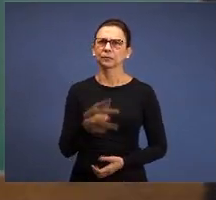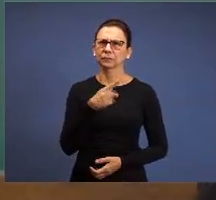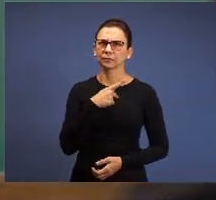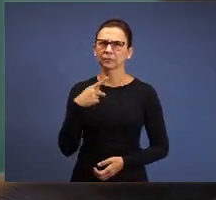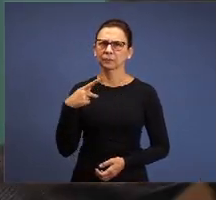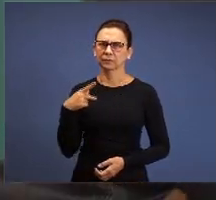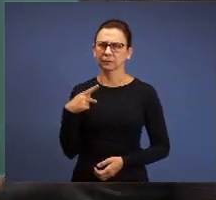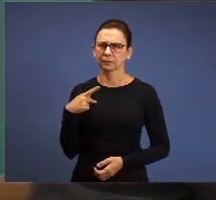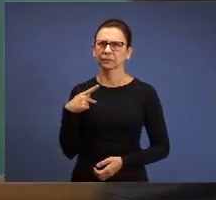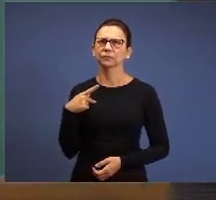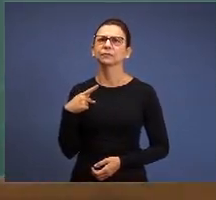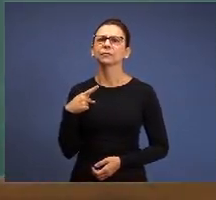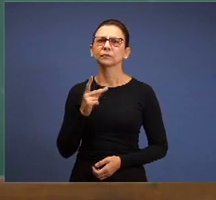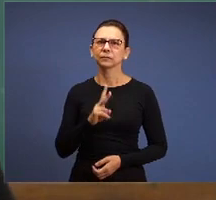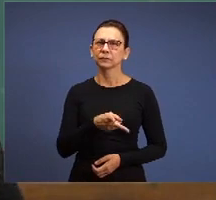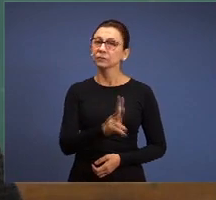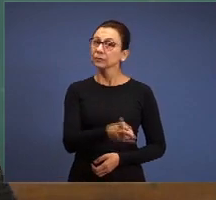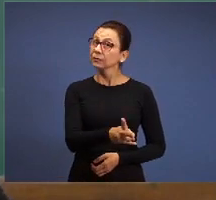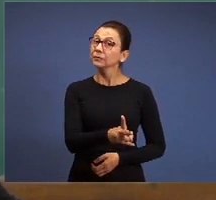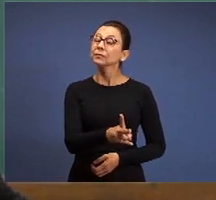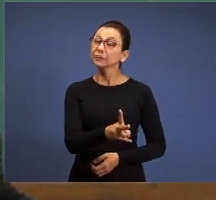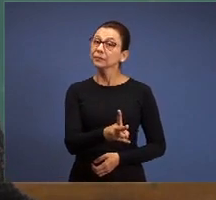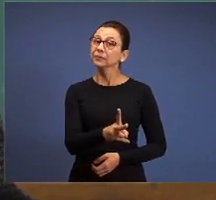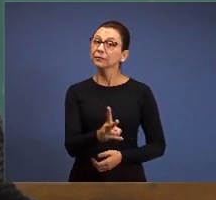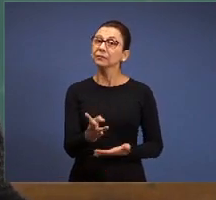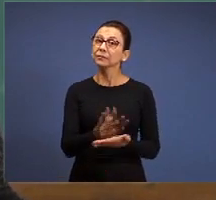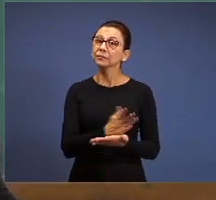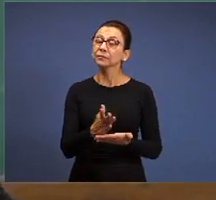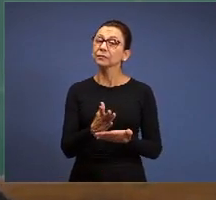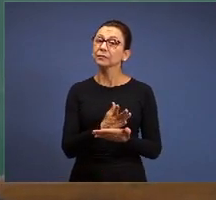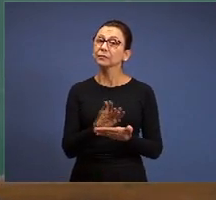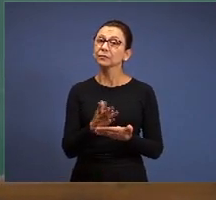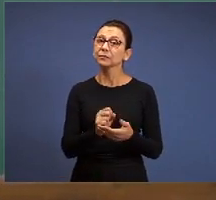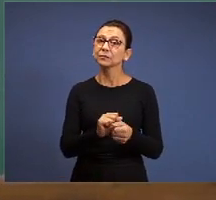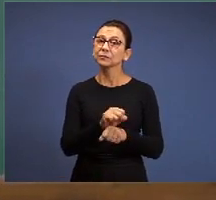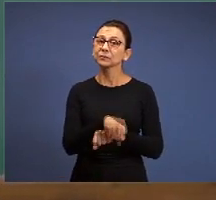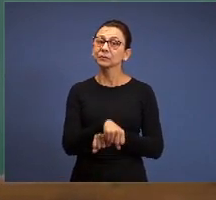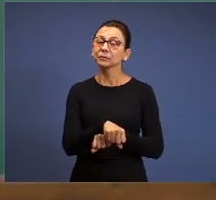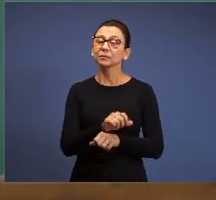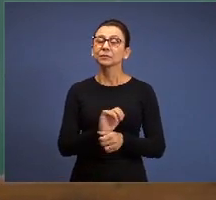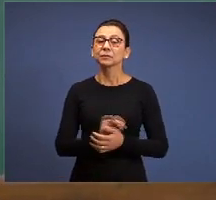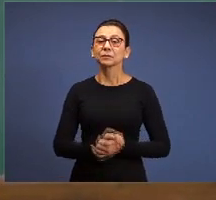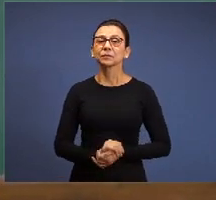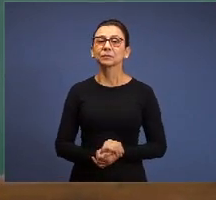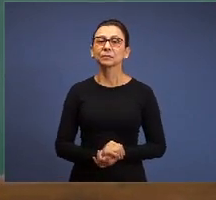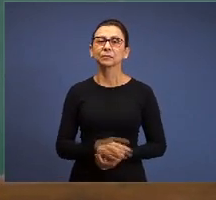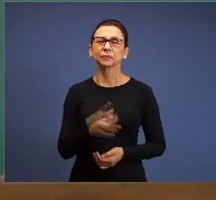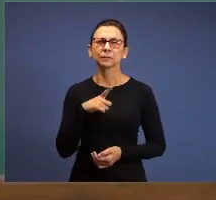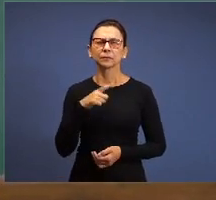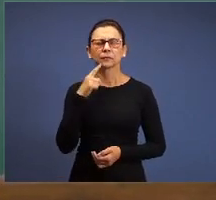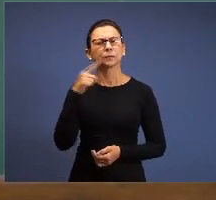still are working on some seminars abroad. We had, last week, in